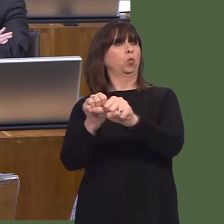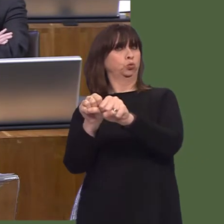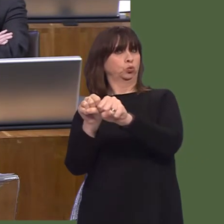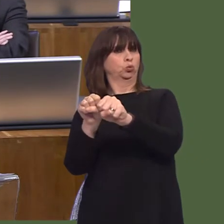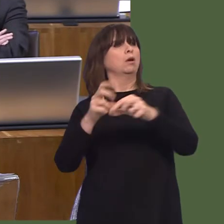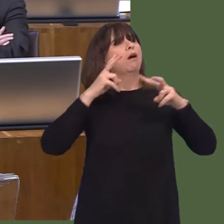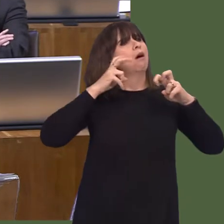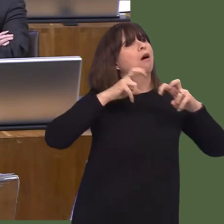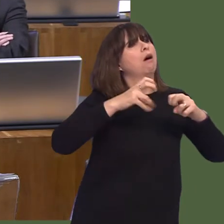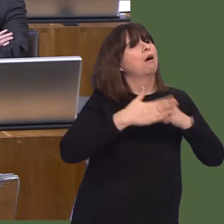welfare in Wales.